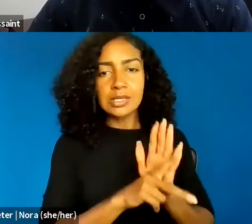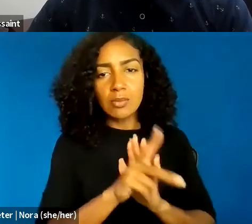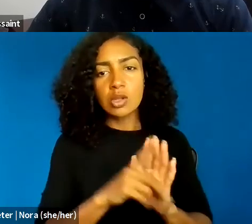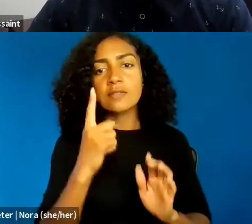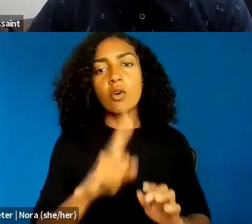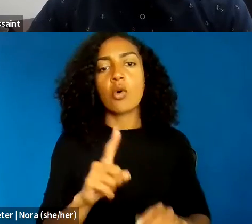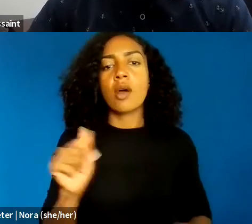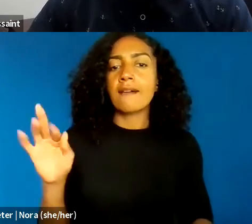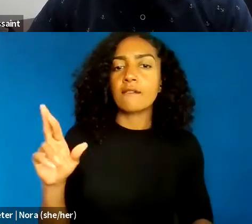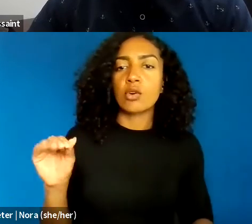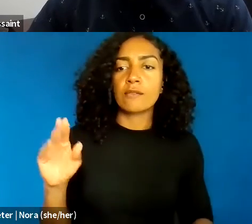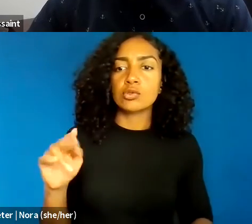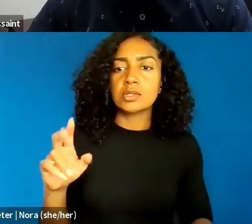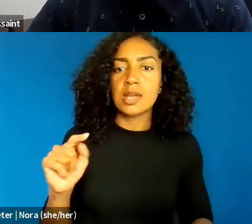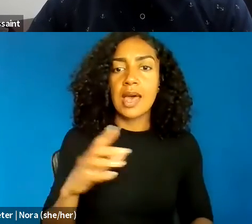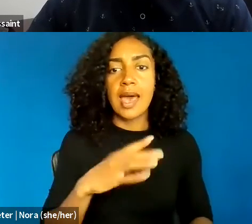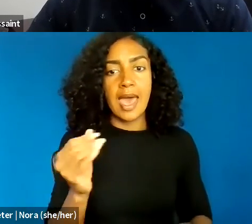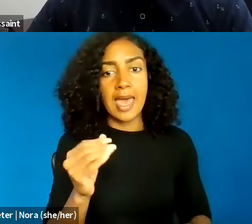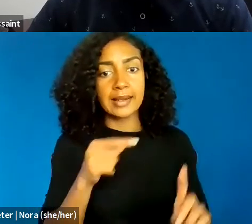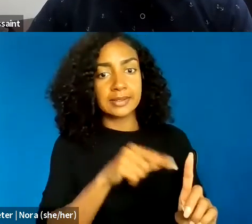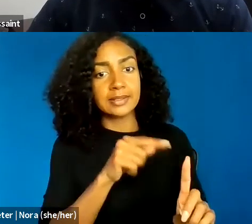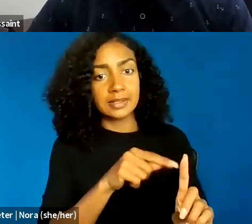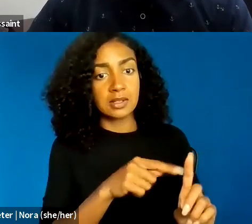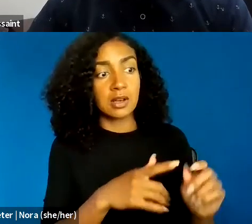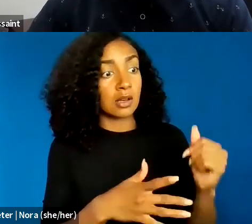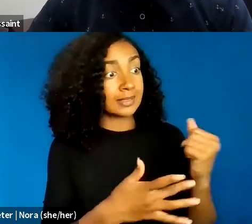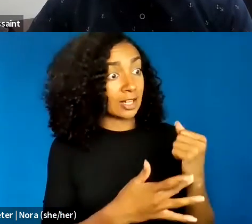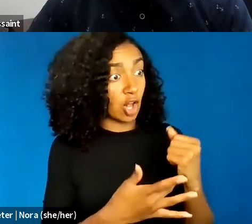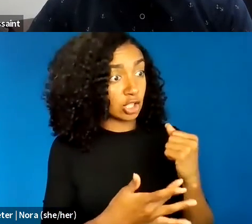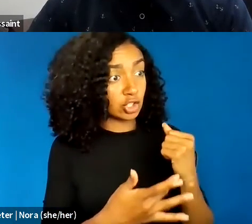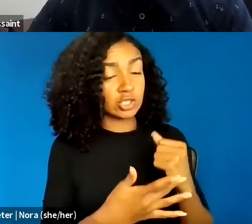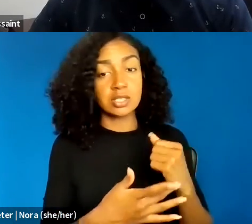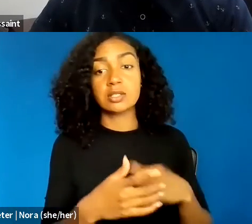for both Afrofuturism and CRT, a goal of disrupting hierarchies